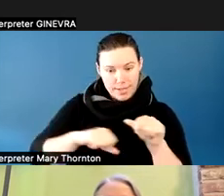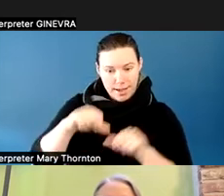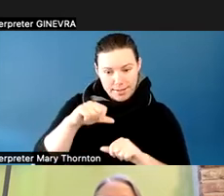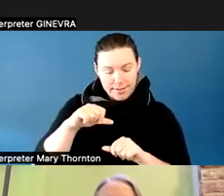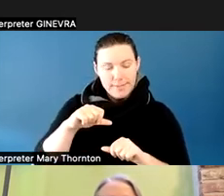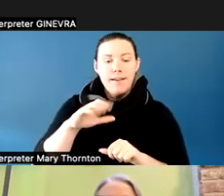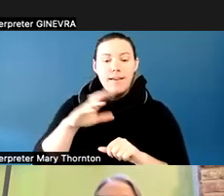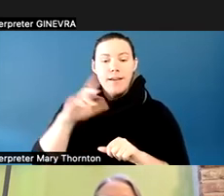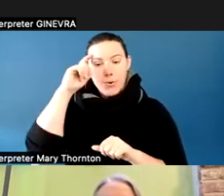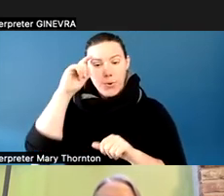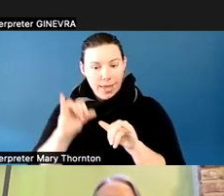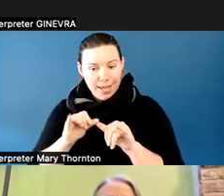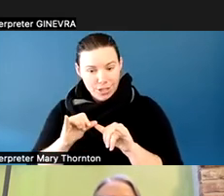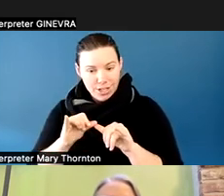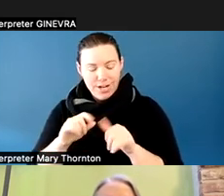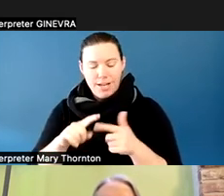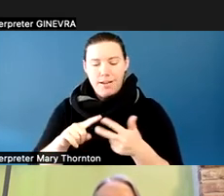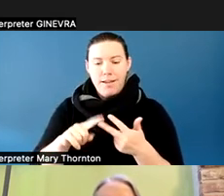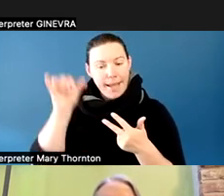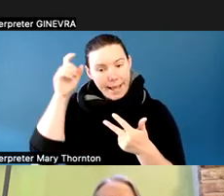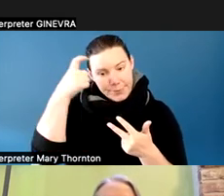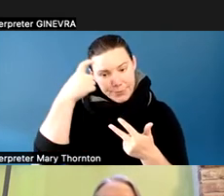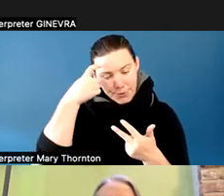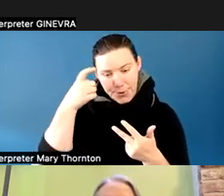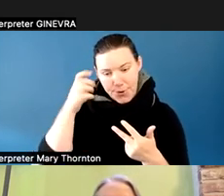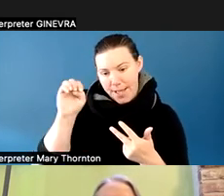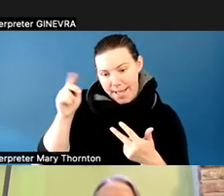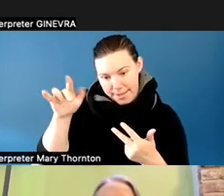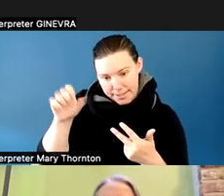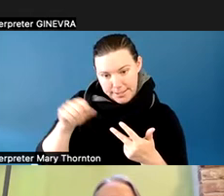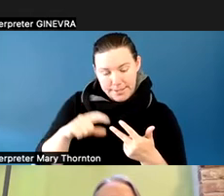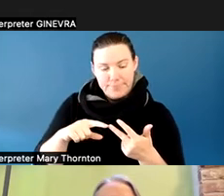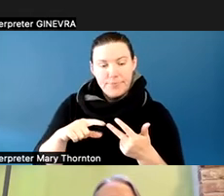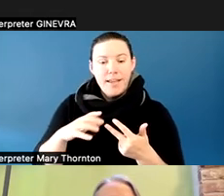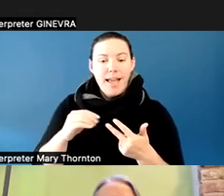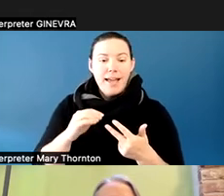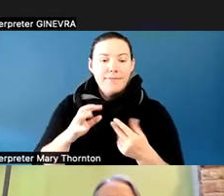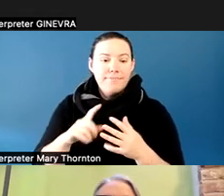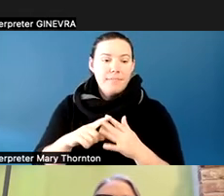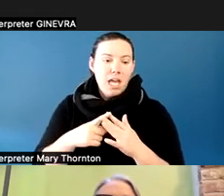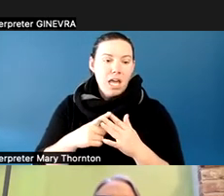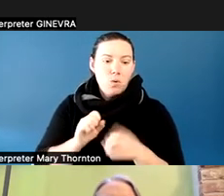and they work on scientific communication and really, college preparation.